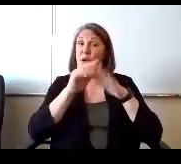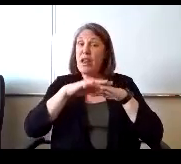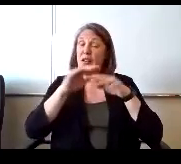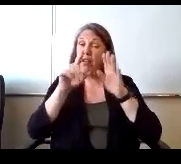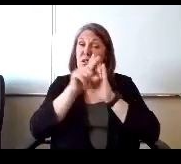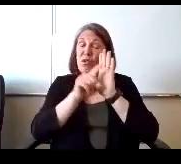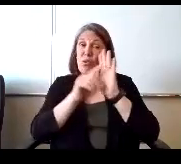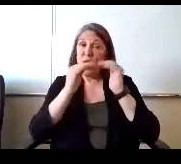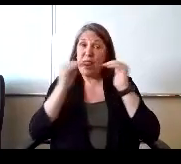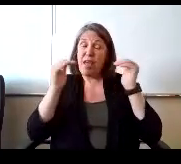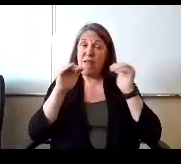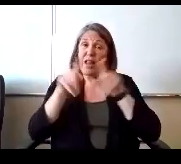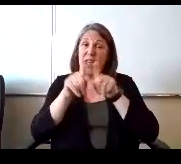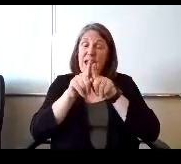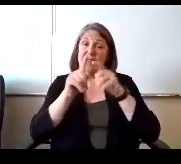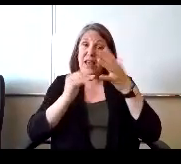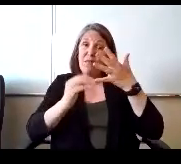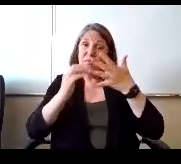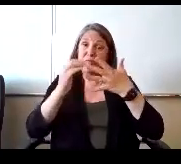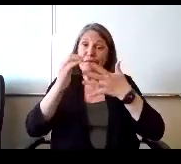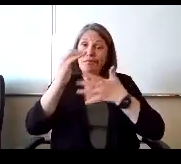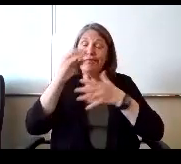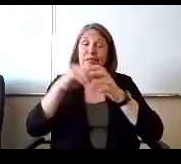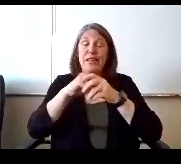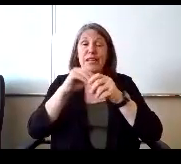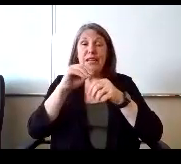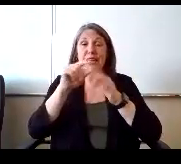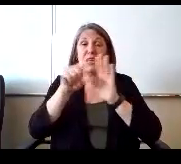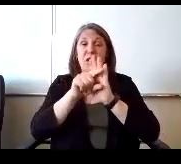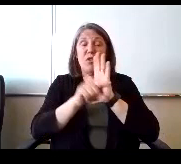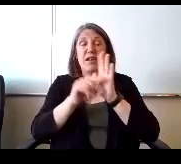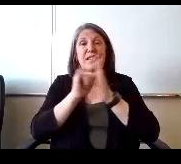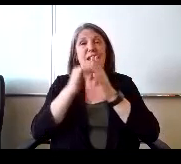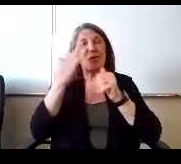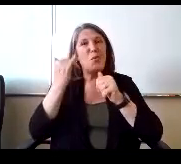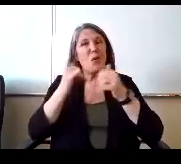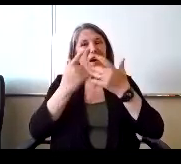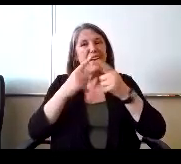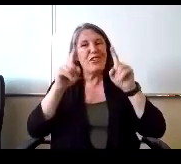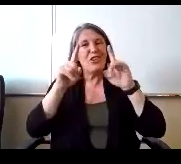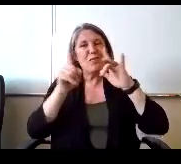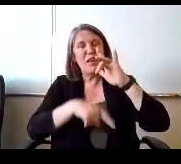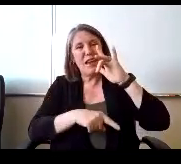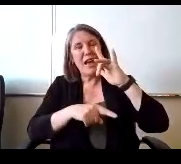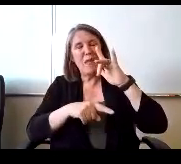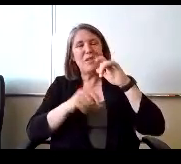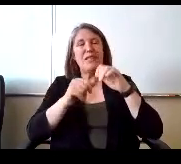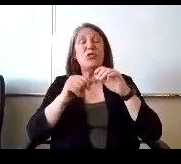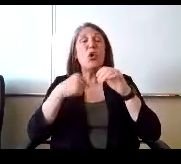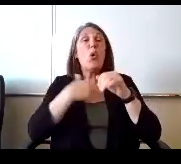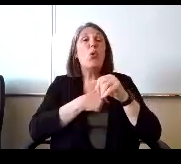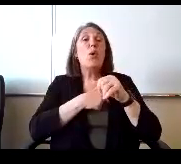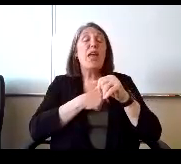as they progress through the grades, This is why we have achievement gaps, right? So we at the district level,